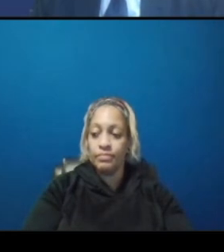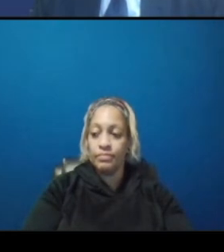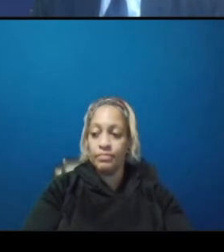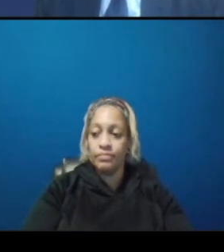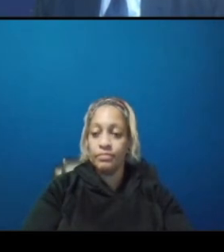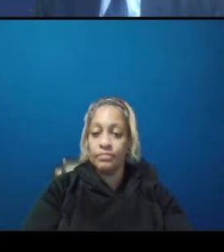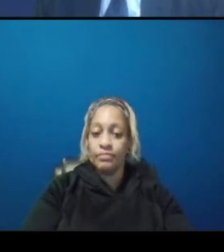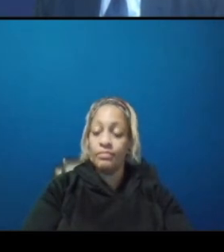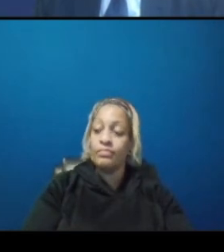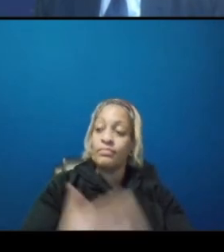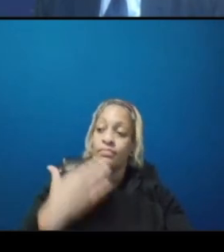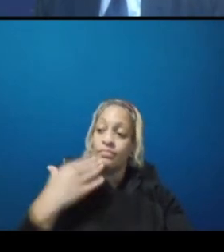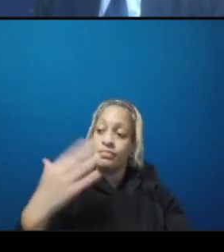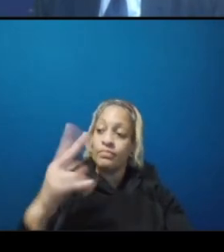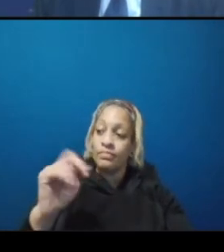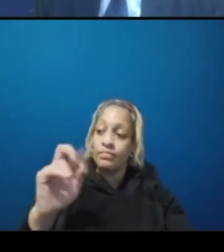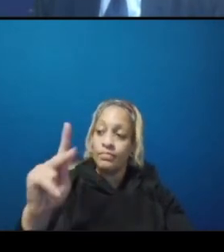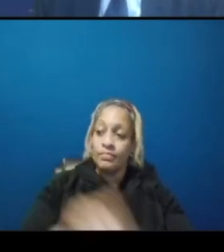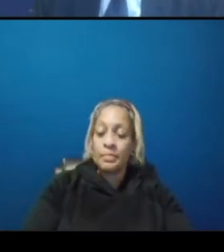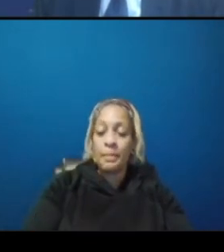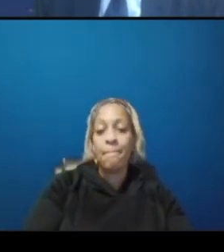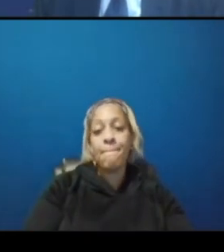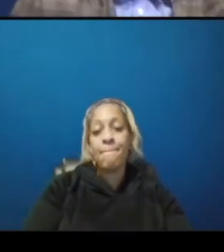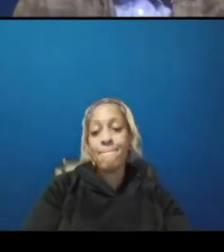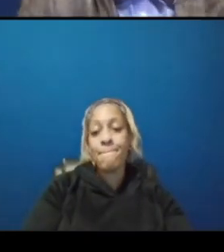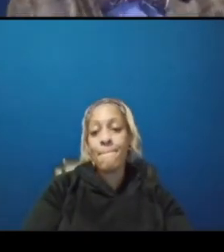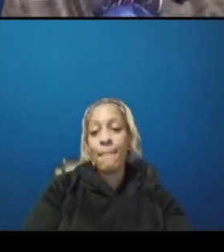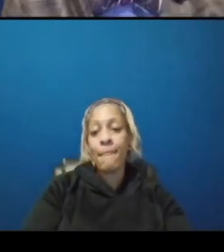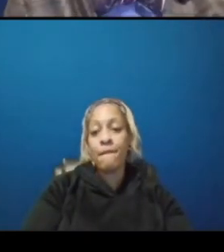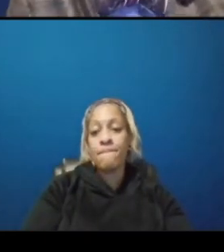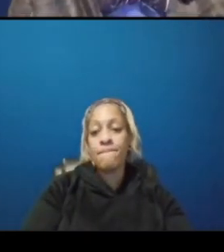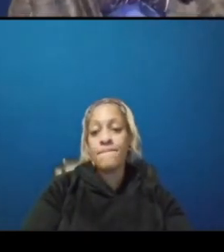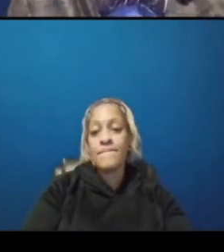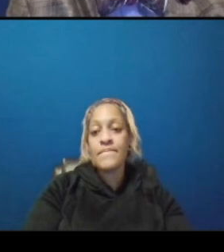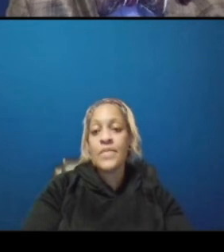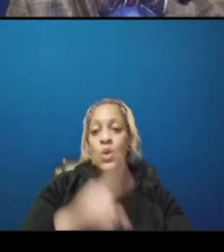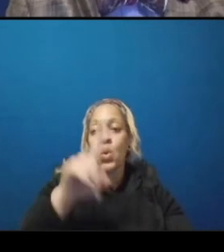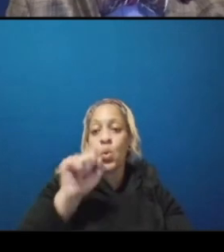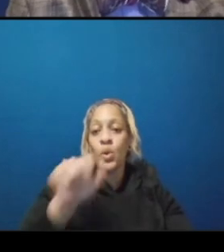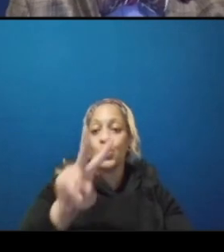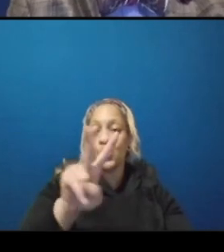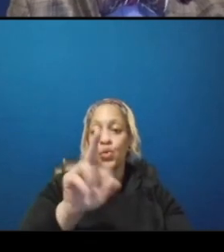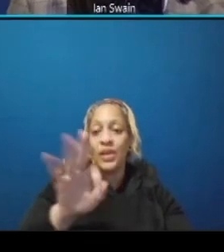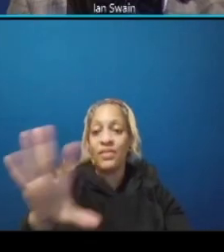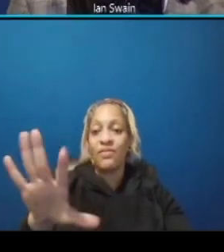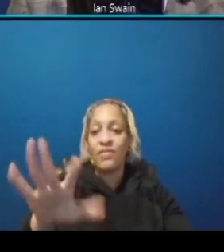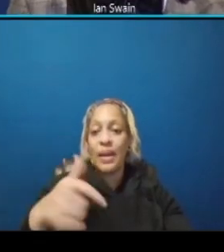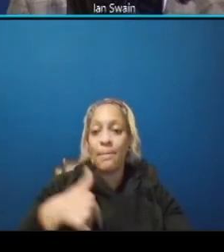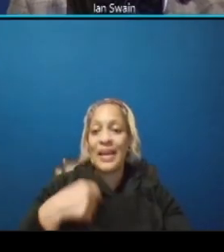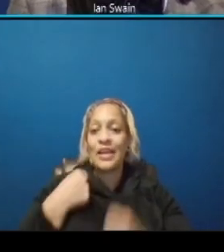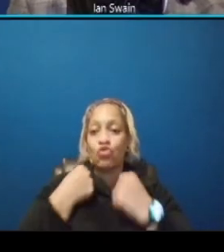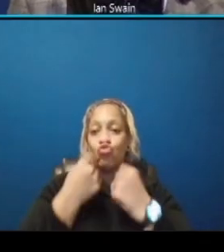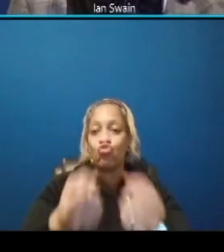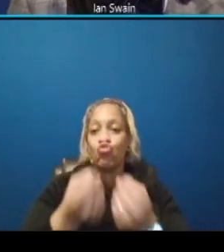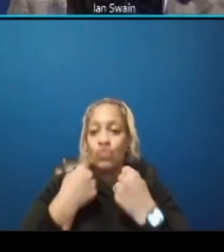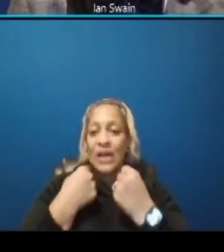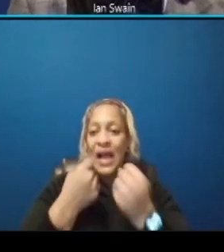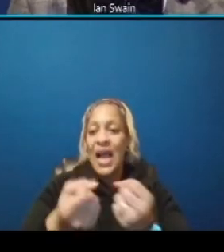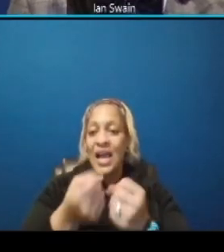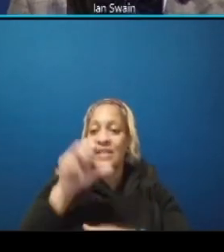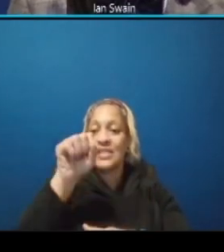thanks nick a question about the 295 uh i traveled southbound 295 during my daily work commute